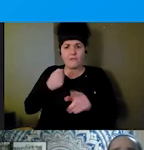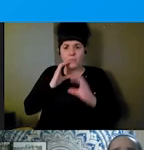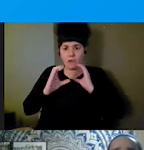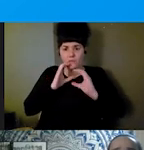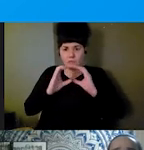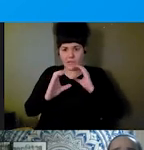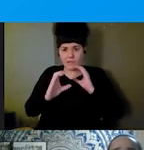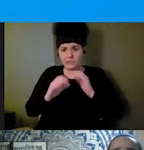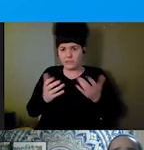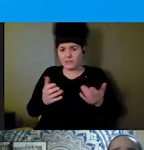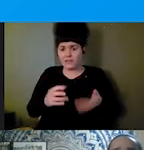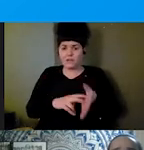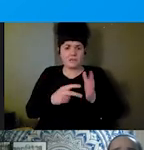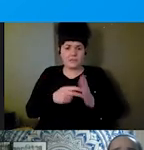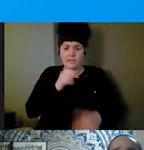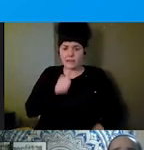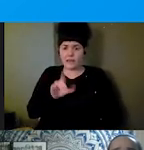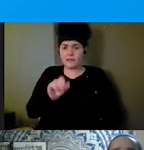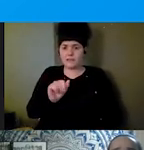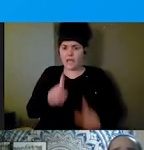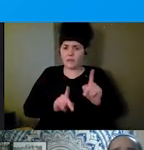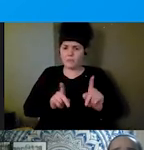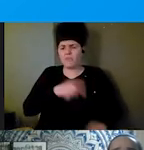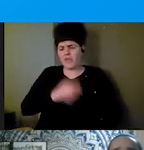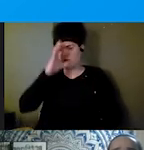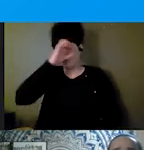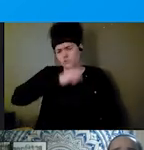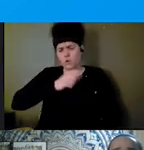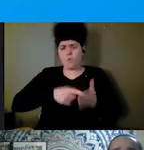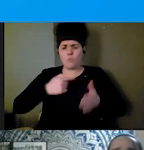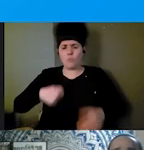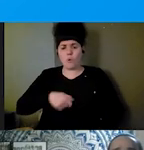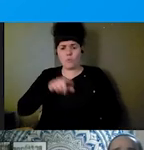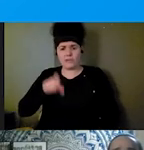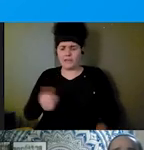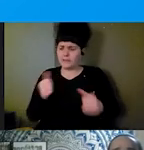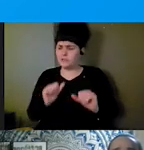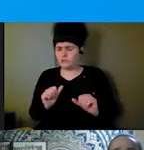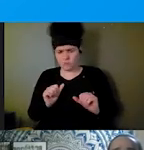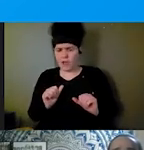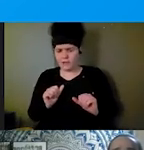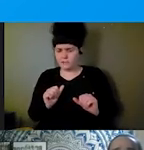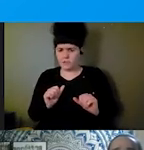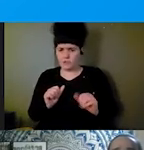assume what we need and try to meet these assumptions that may or may not be accurate. Disabled people are experts in